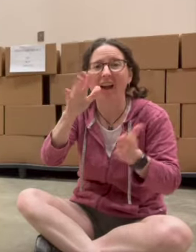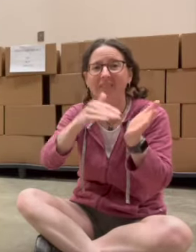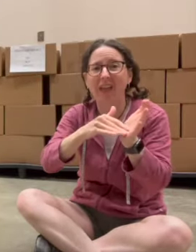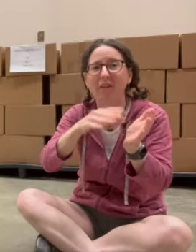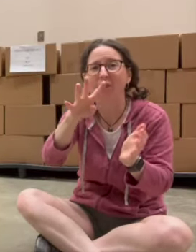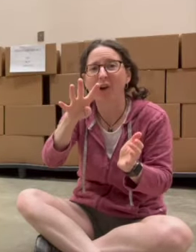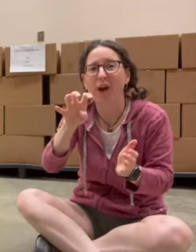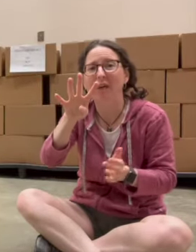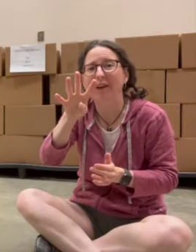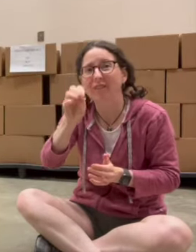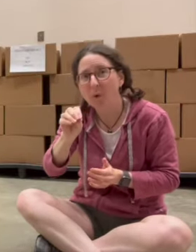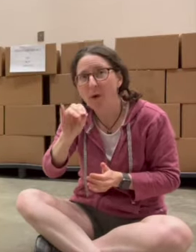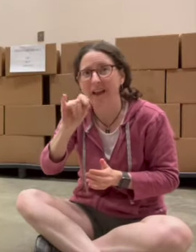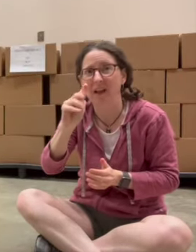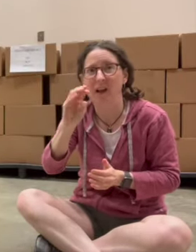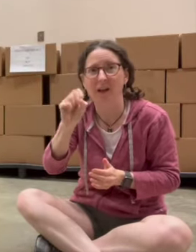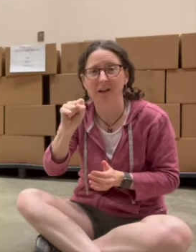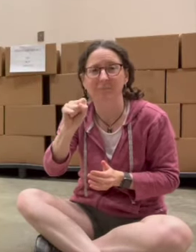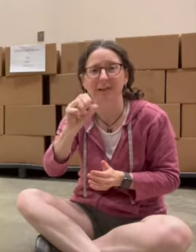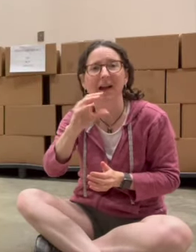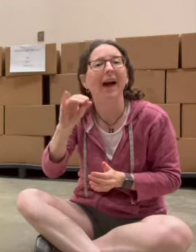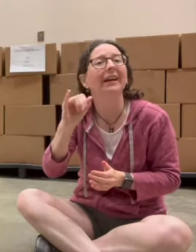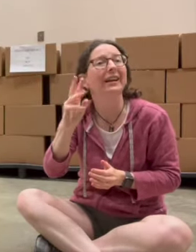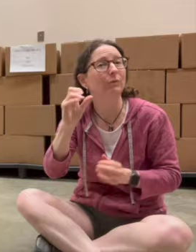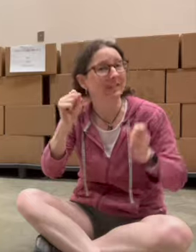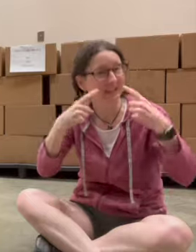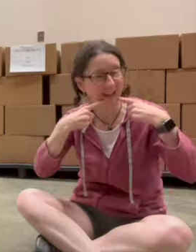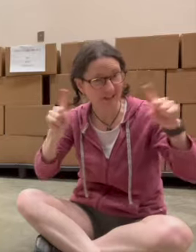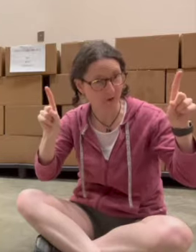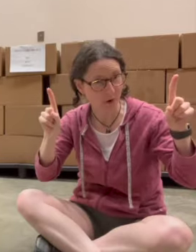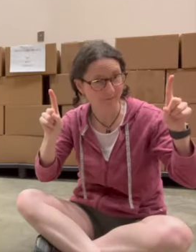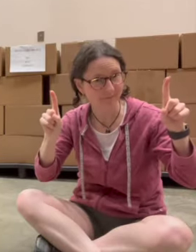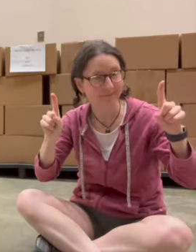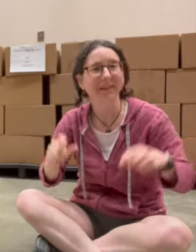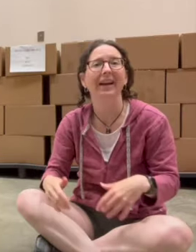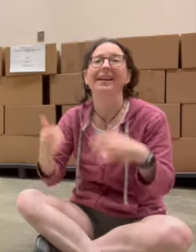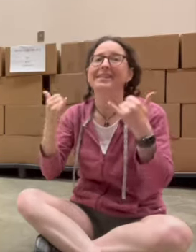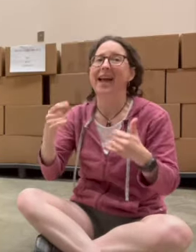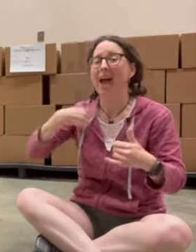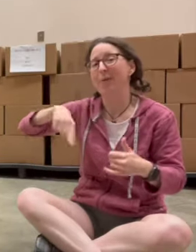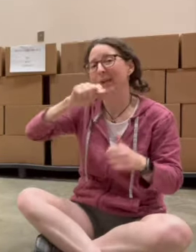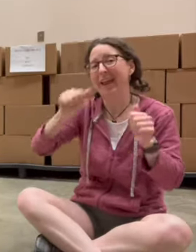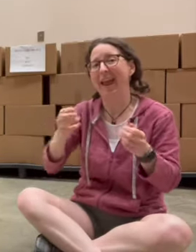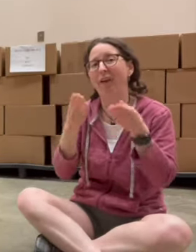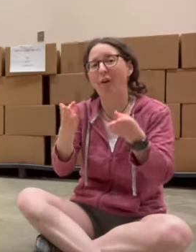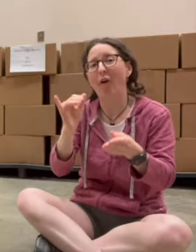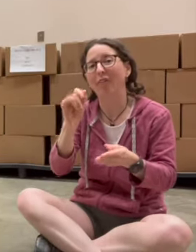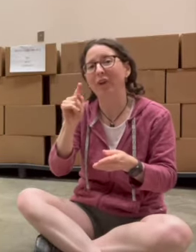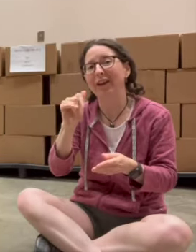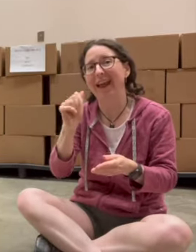of 5440 items with these same workflows and it was successful and now we can offer it